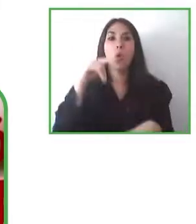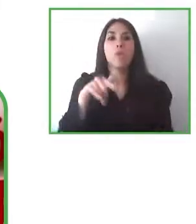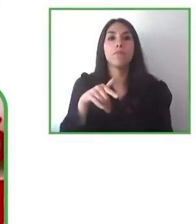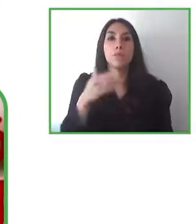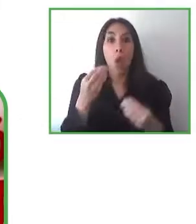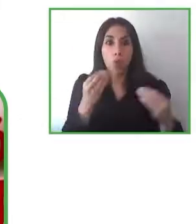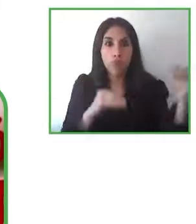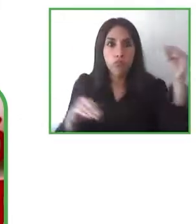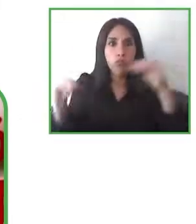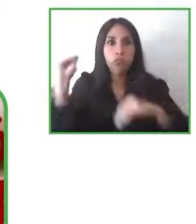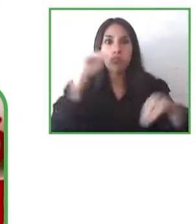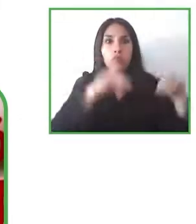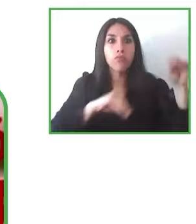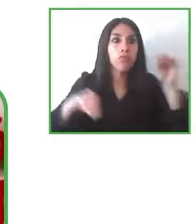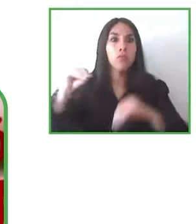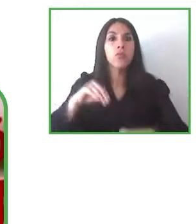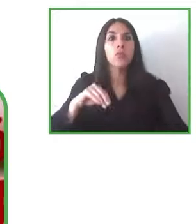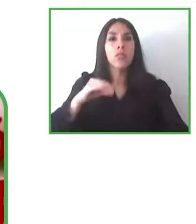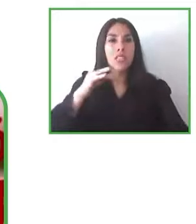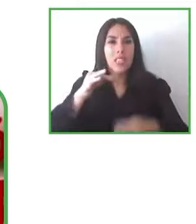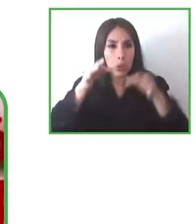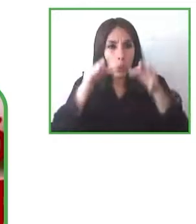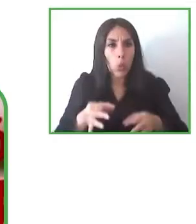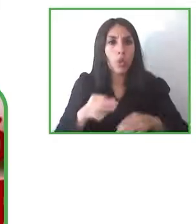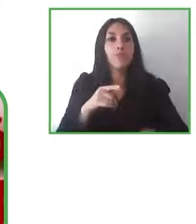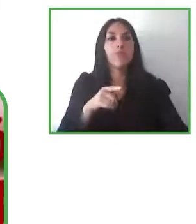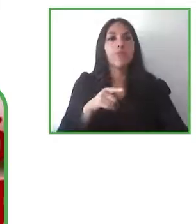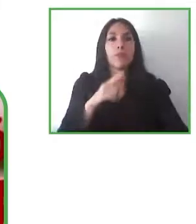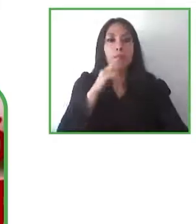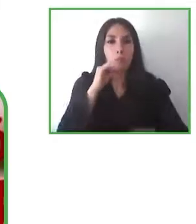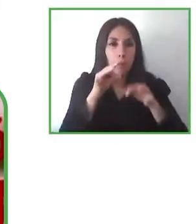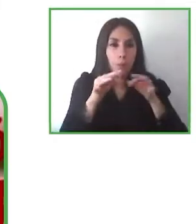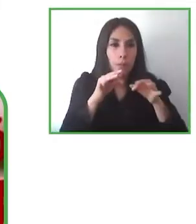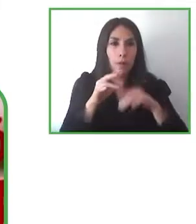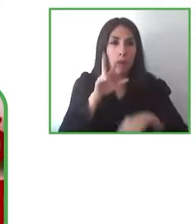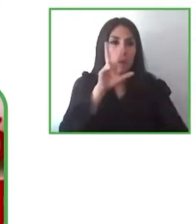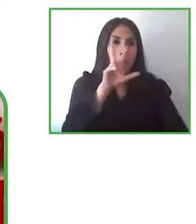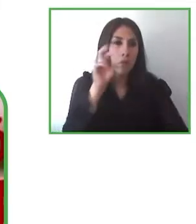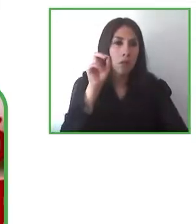new markets and to new languages and to new cultures and the only